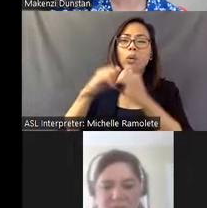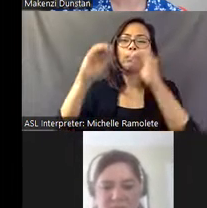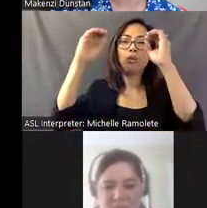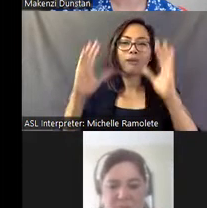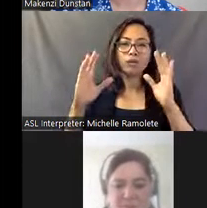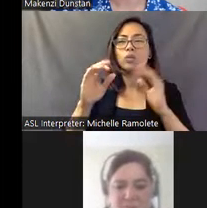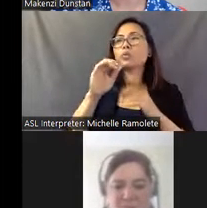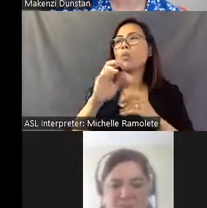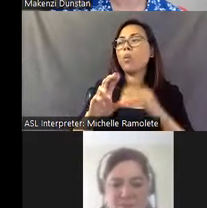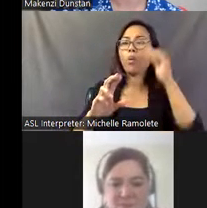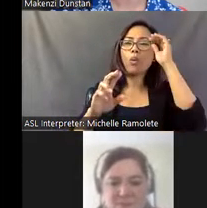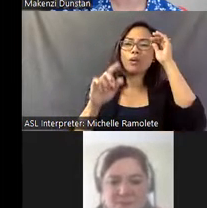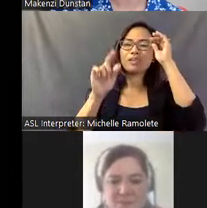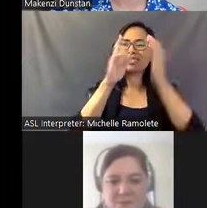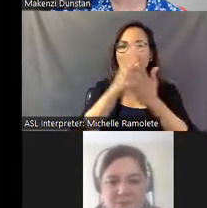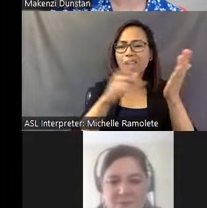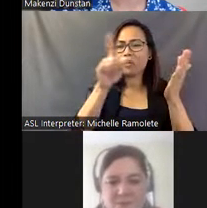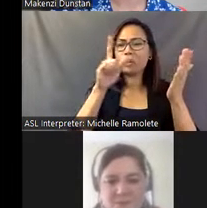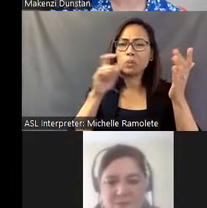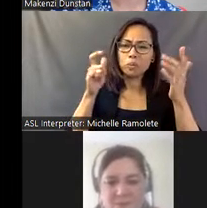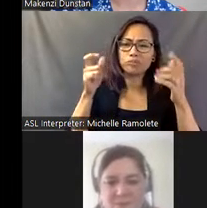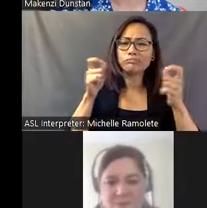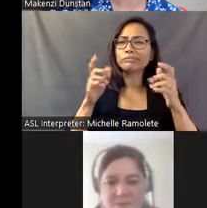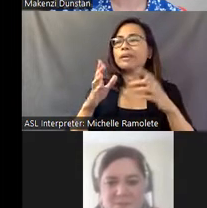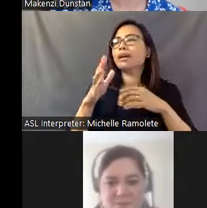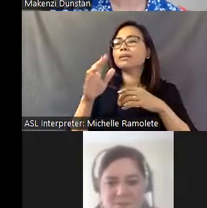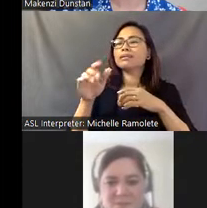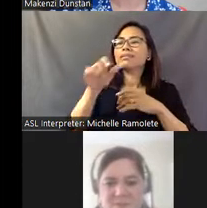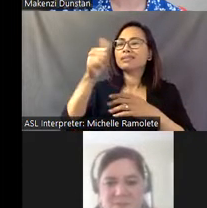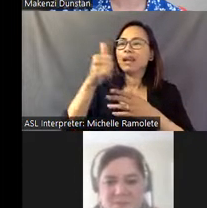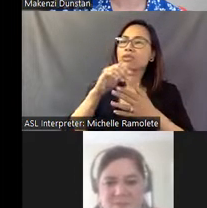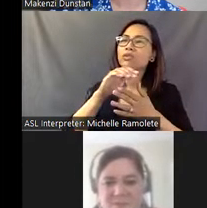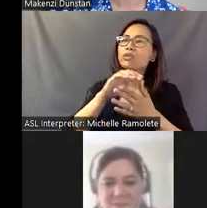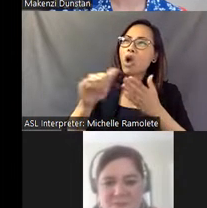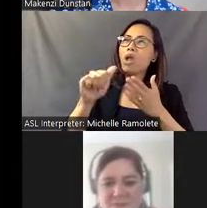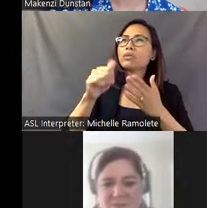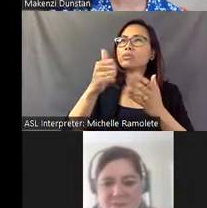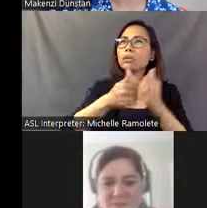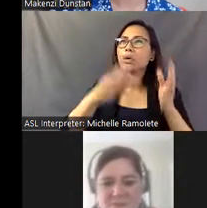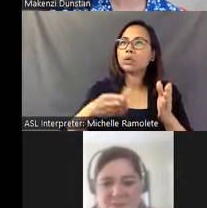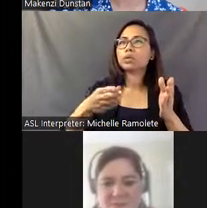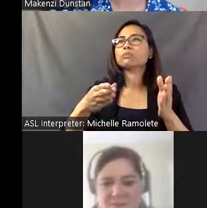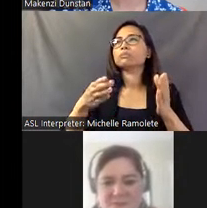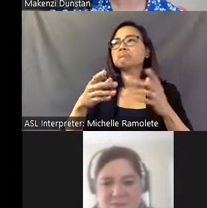of our docents- basically, ten dollars a head, ten people, hundred dollars total. That helps just cover our costs.